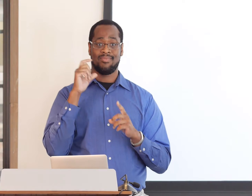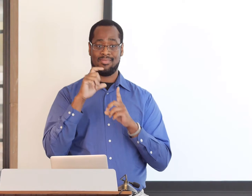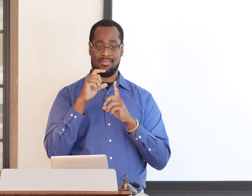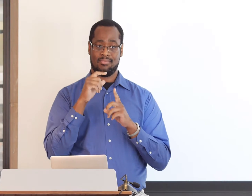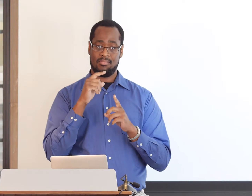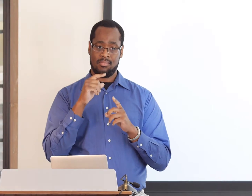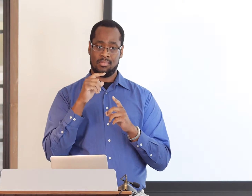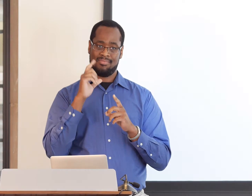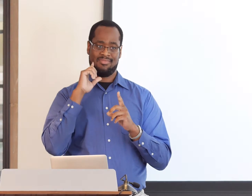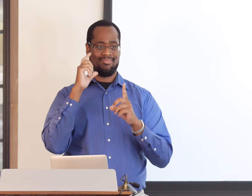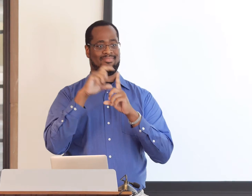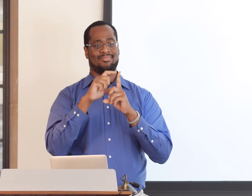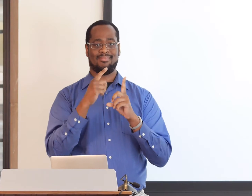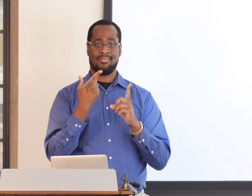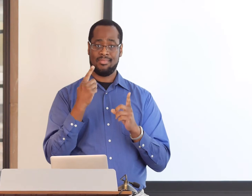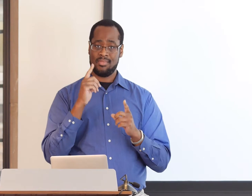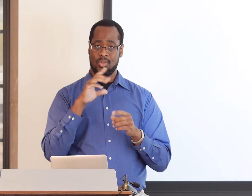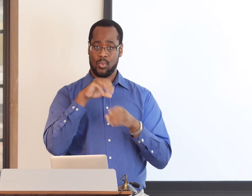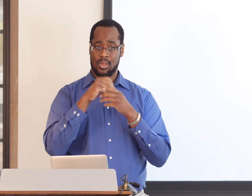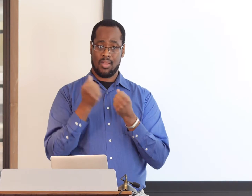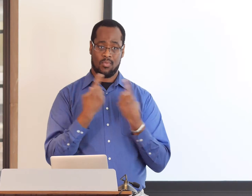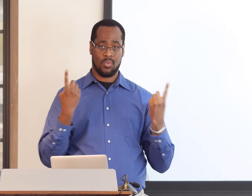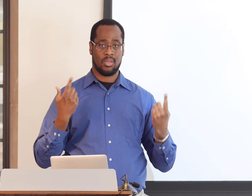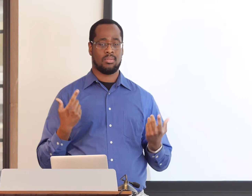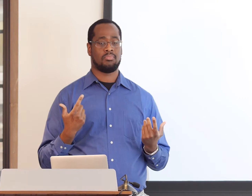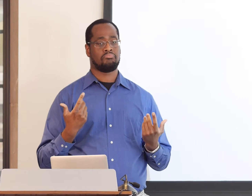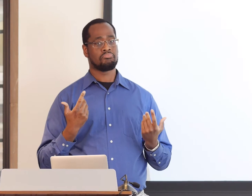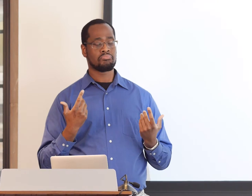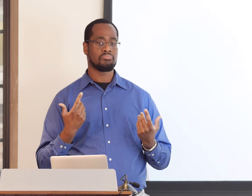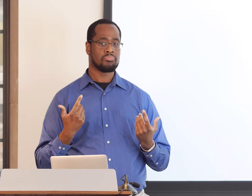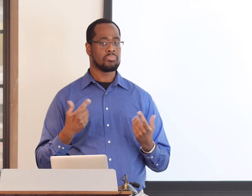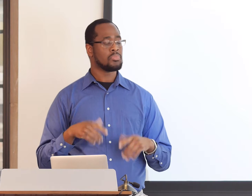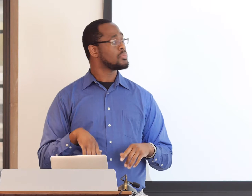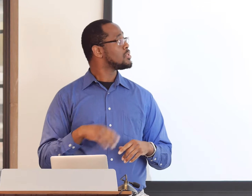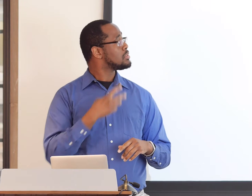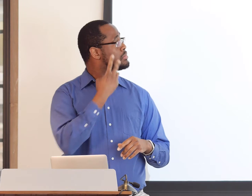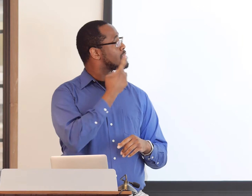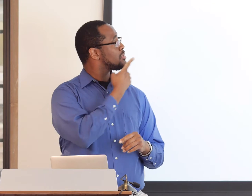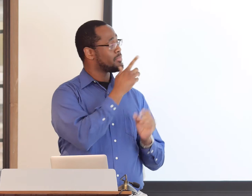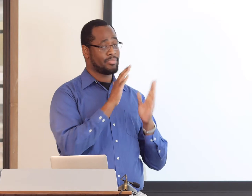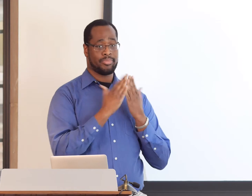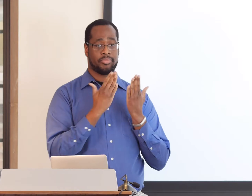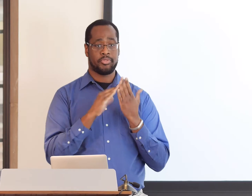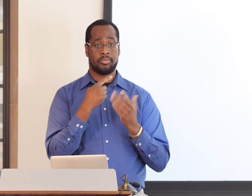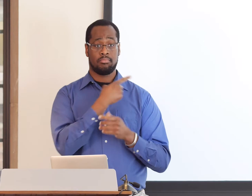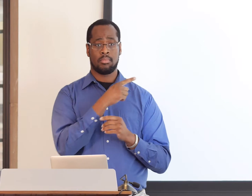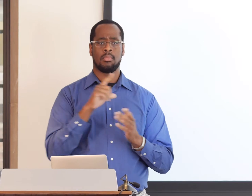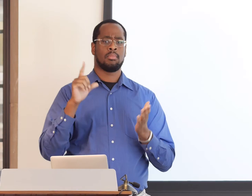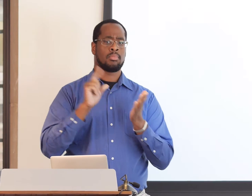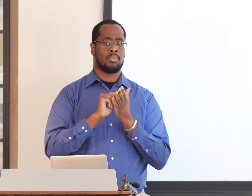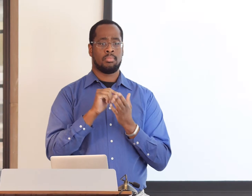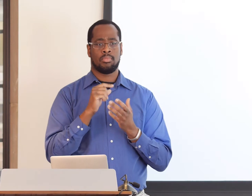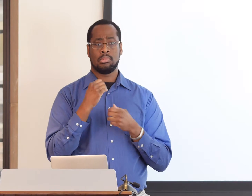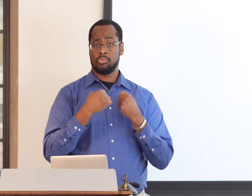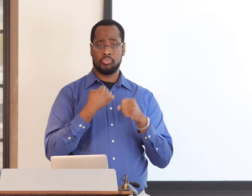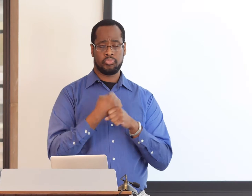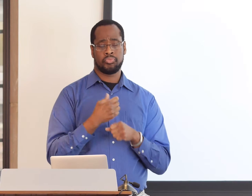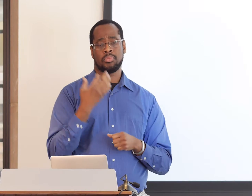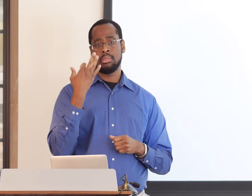Like I said before, the idea of being a Deaf person who identifies culturally as Deaf doesn't include everyone.